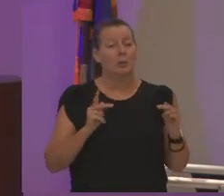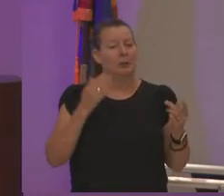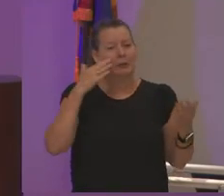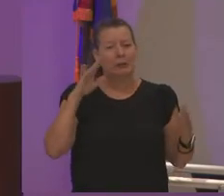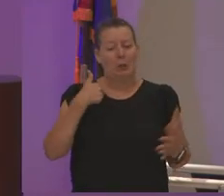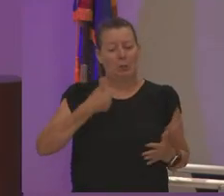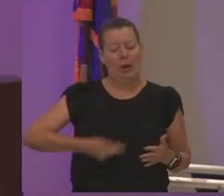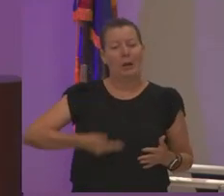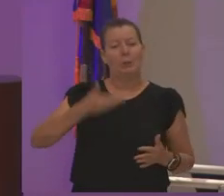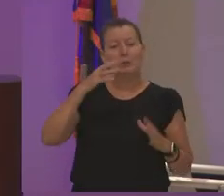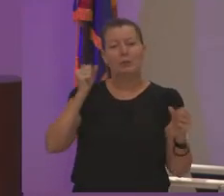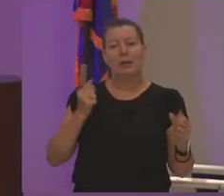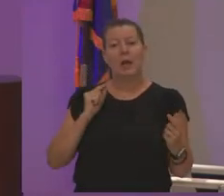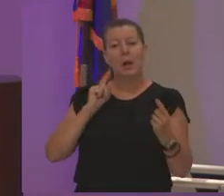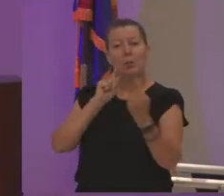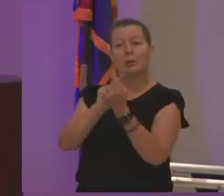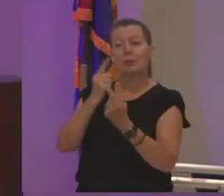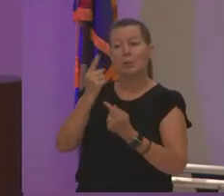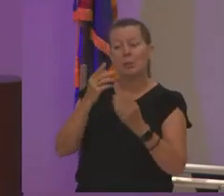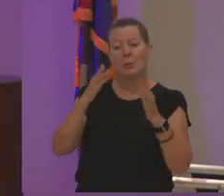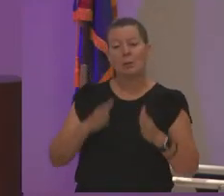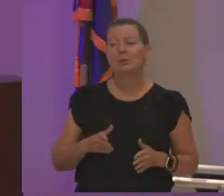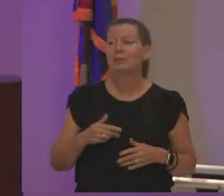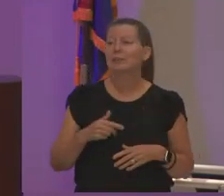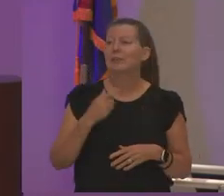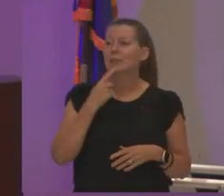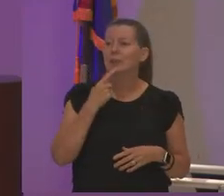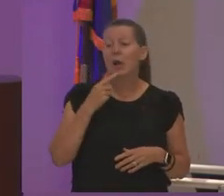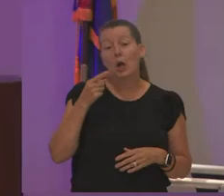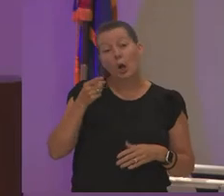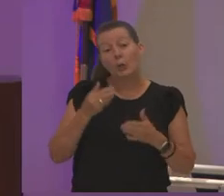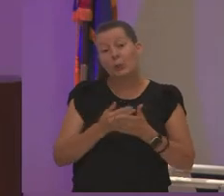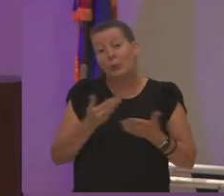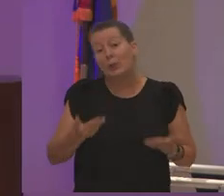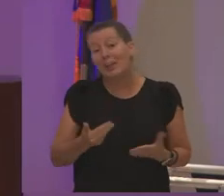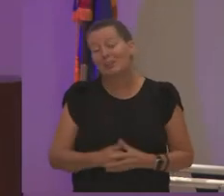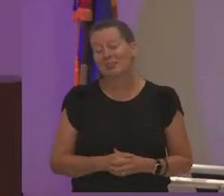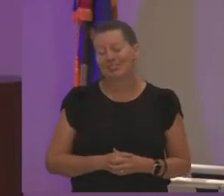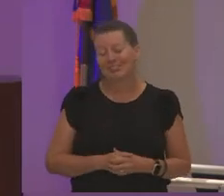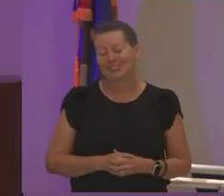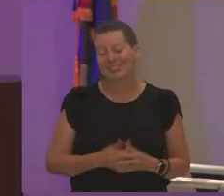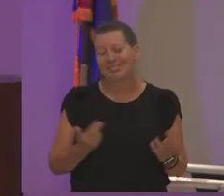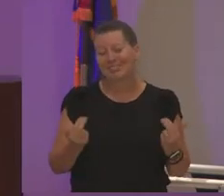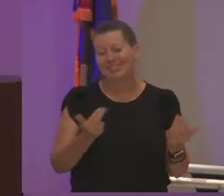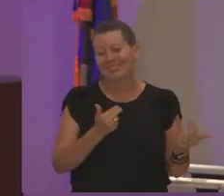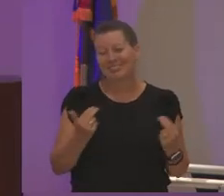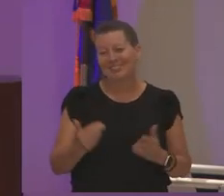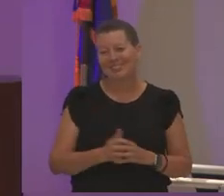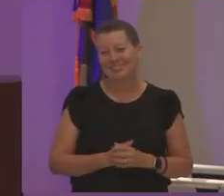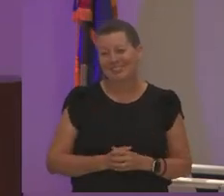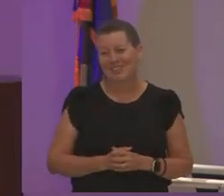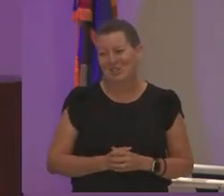i actually walked up to one person and she said to me she says oh are you new here